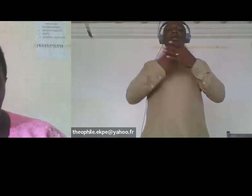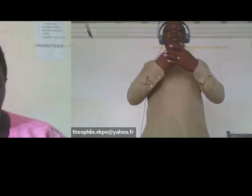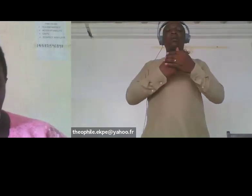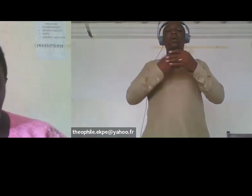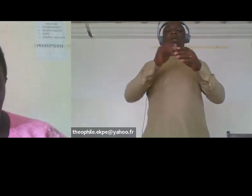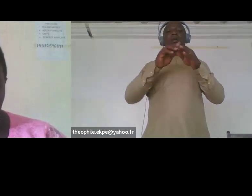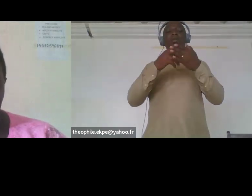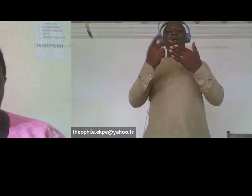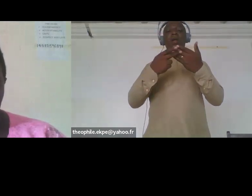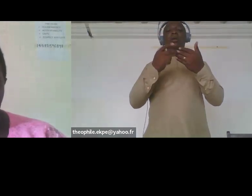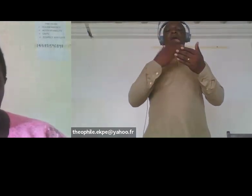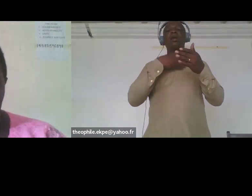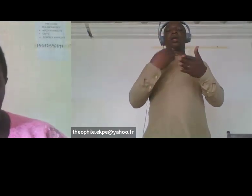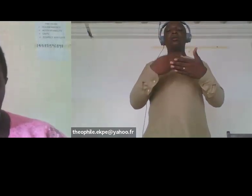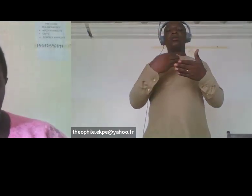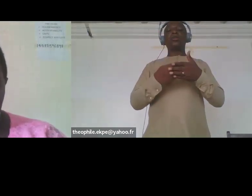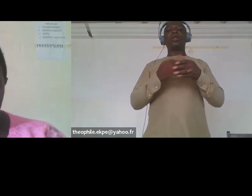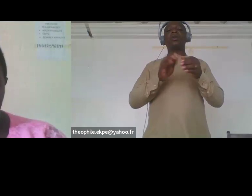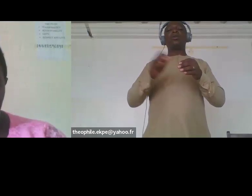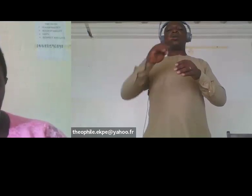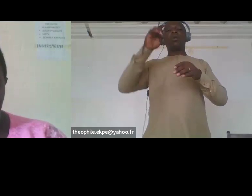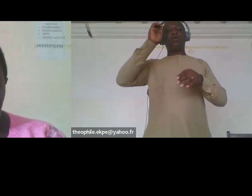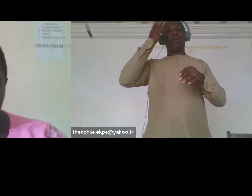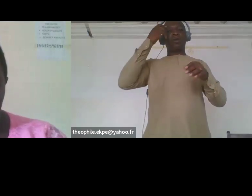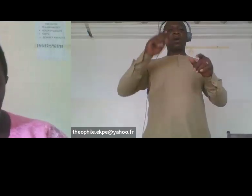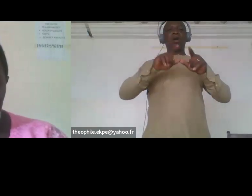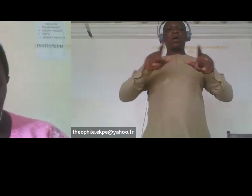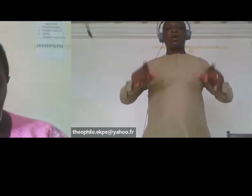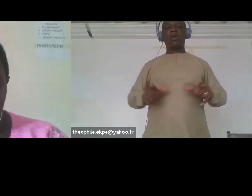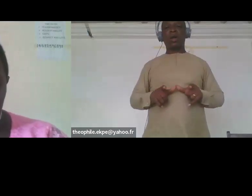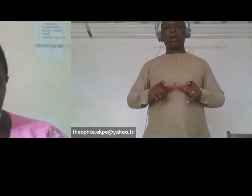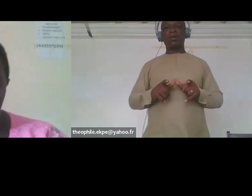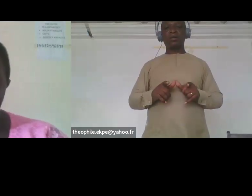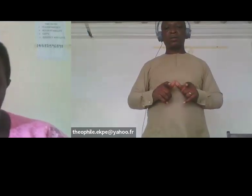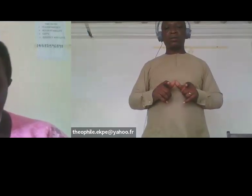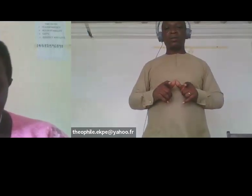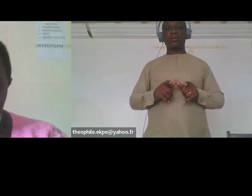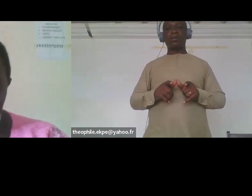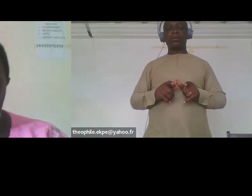parallel in order to help identify the gaps in sexual and reproductive health